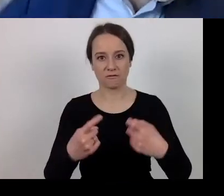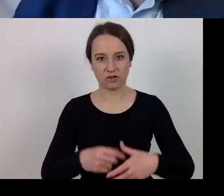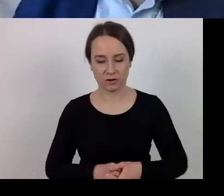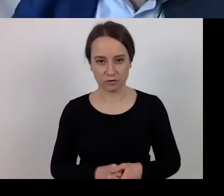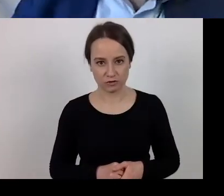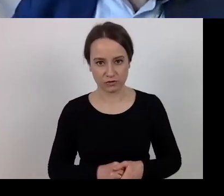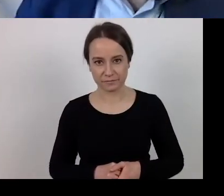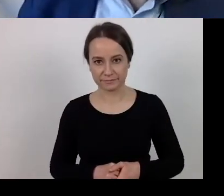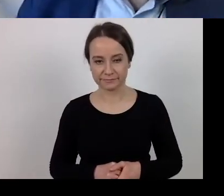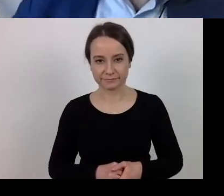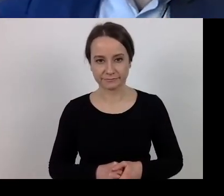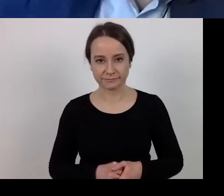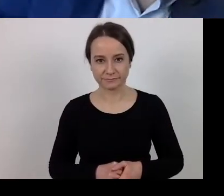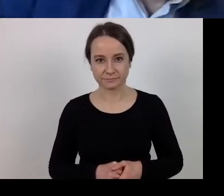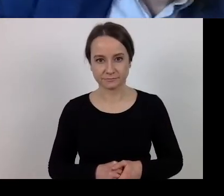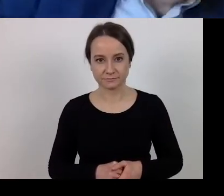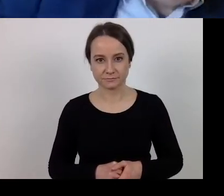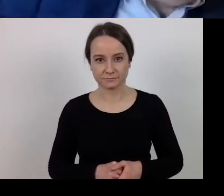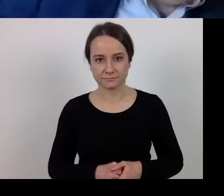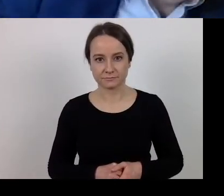The authority plays an important role.